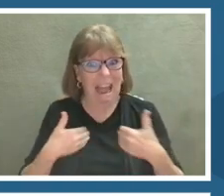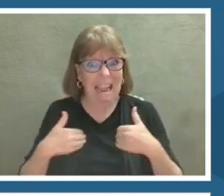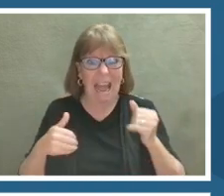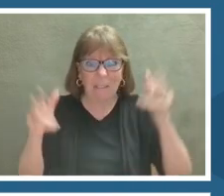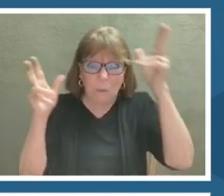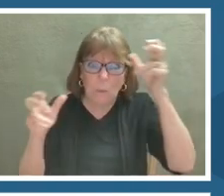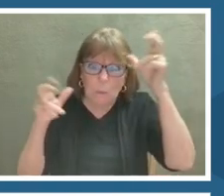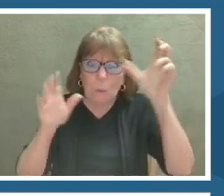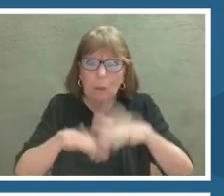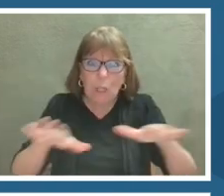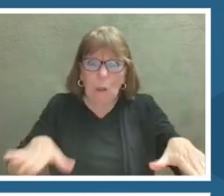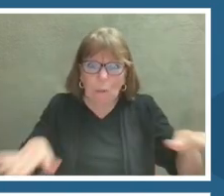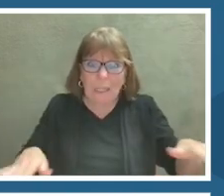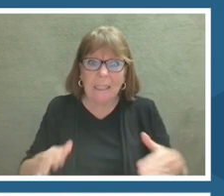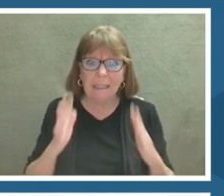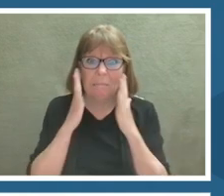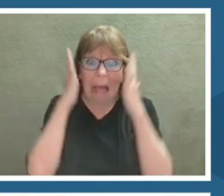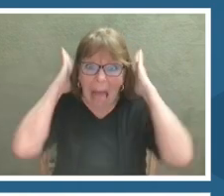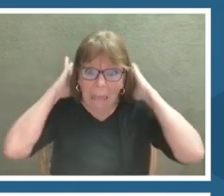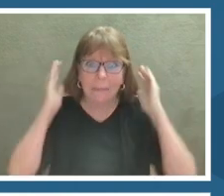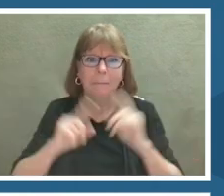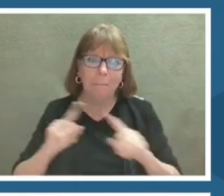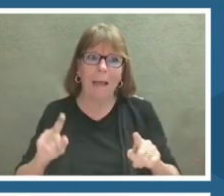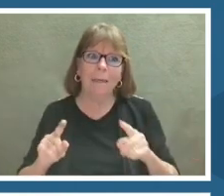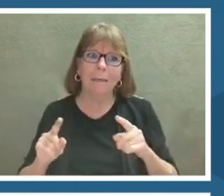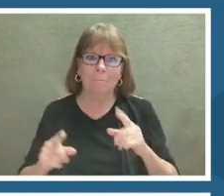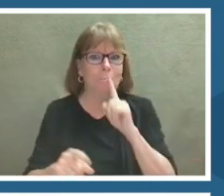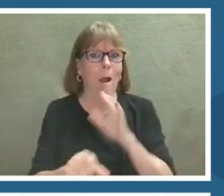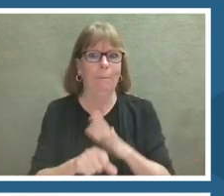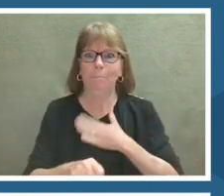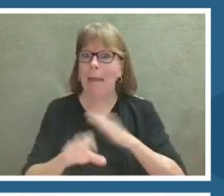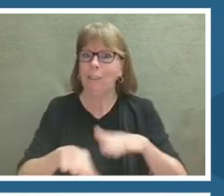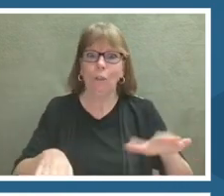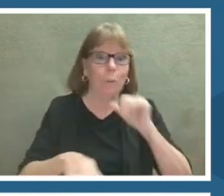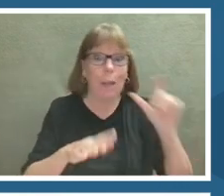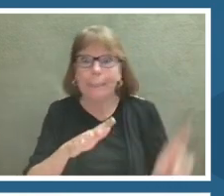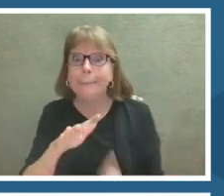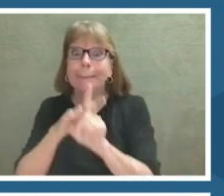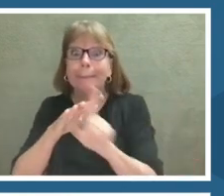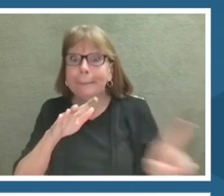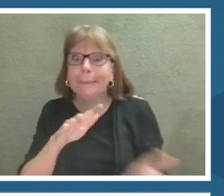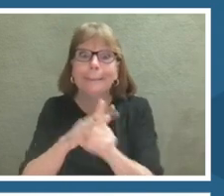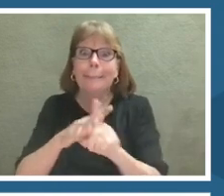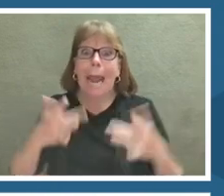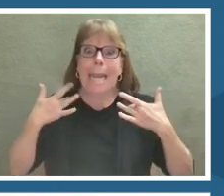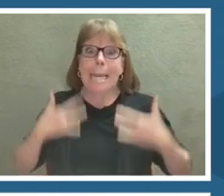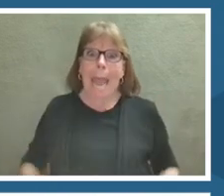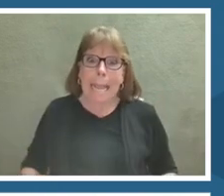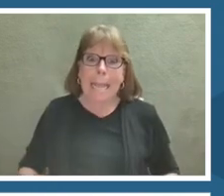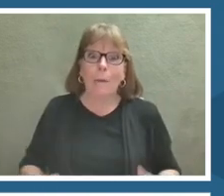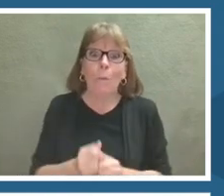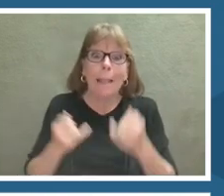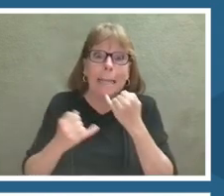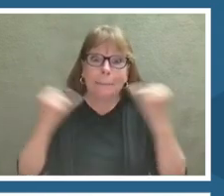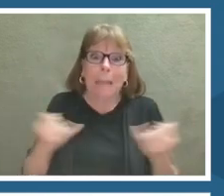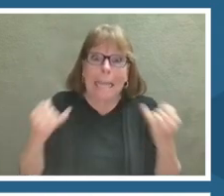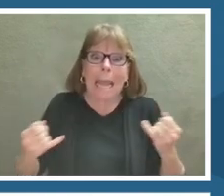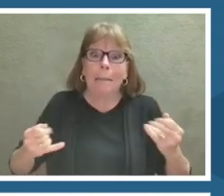They will not be bursting in on this is him call, because I'm sitting in my office.